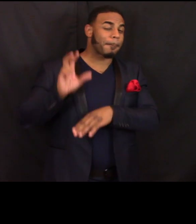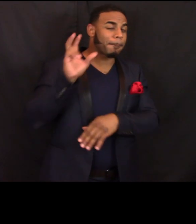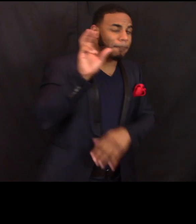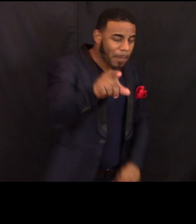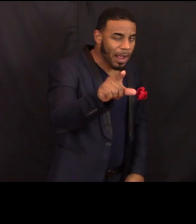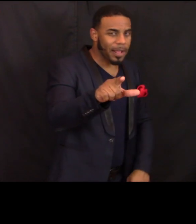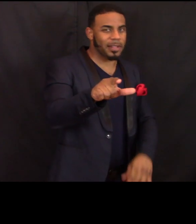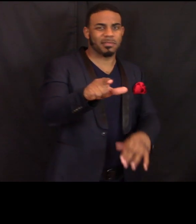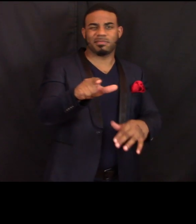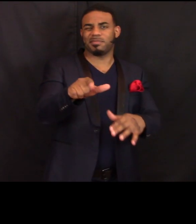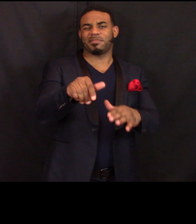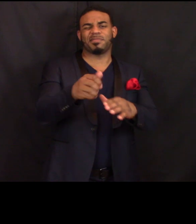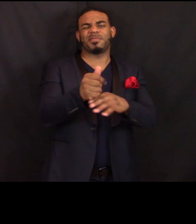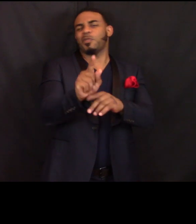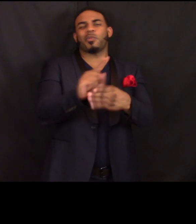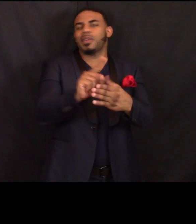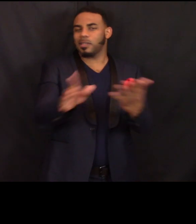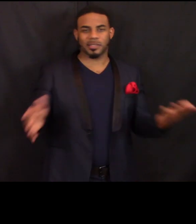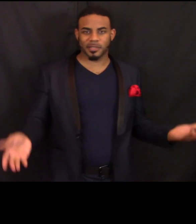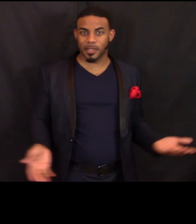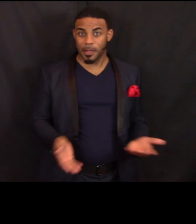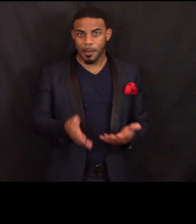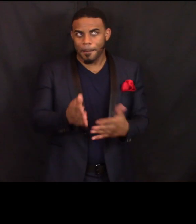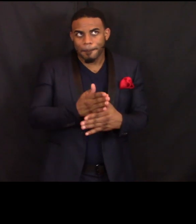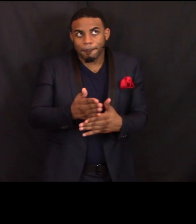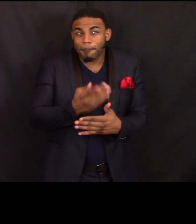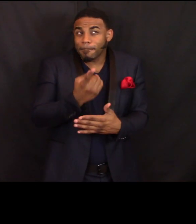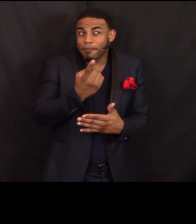You know between one week, maybe two weeks.